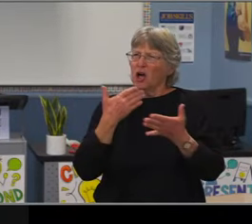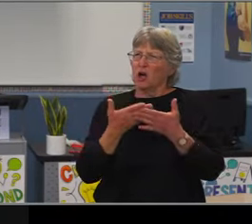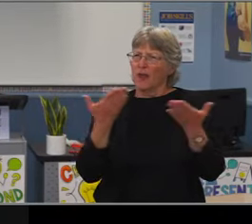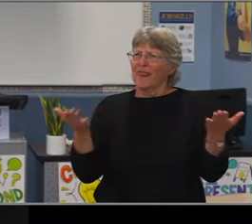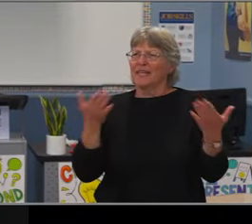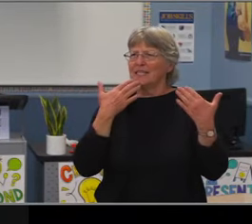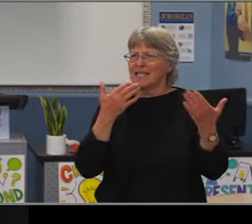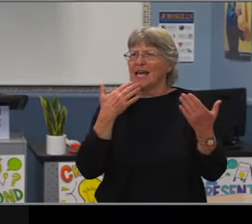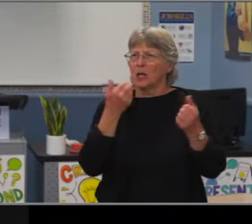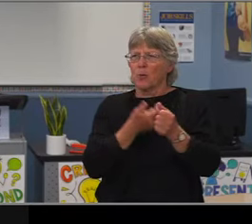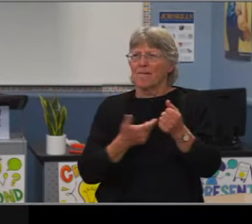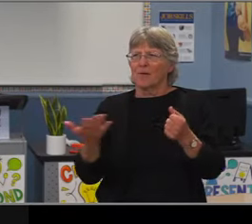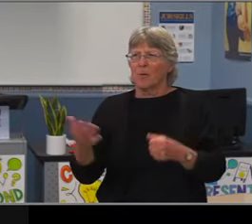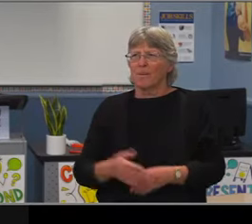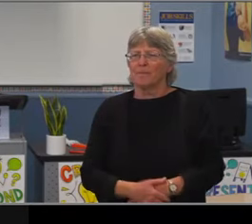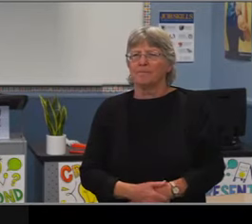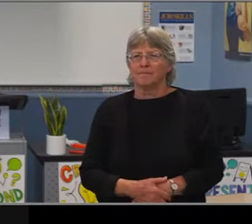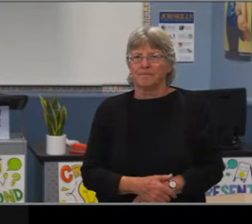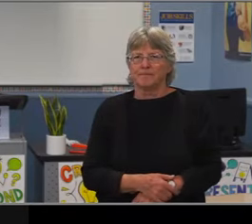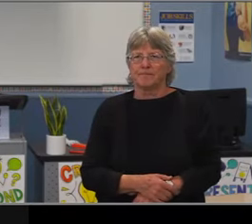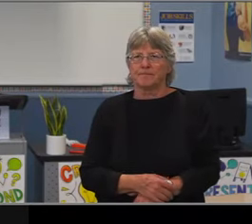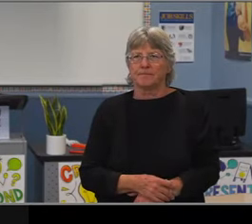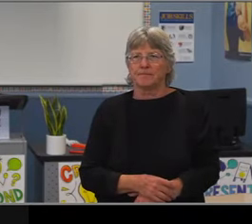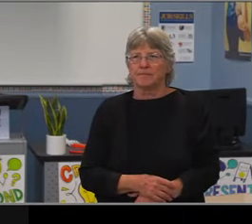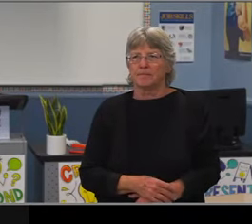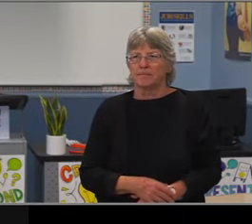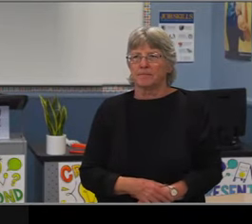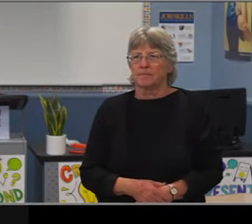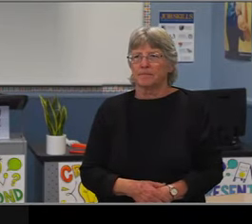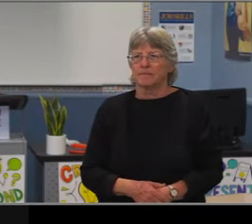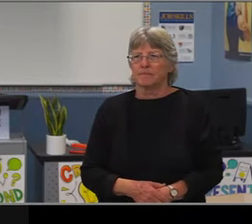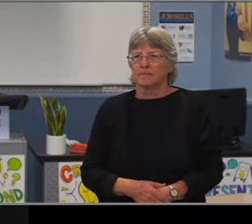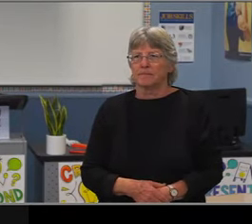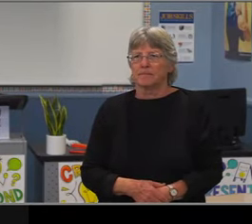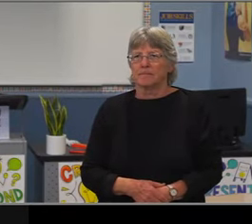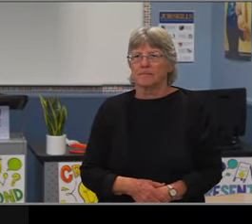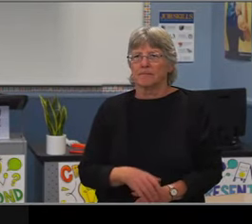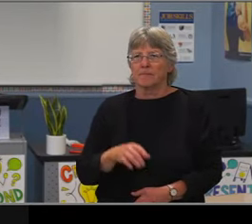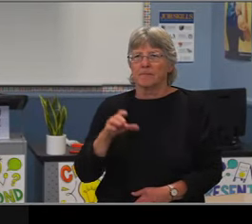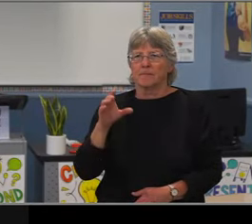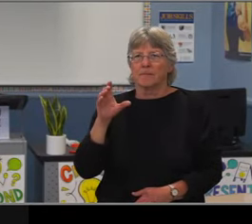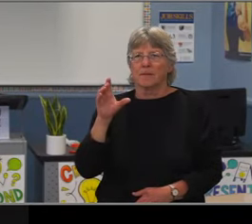That's not surprising when you think about the fact that K-8 have six grades that are elementary grades.